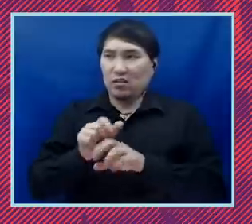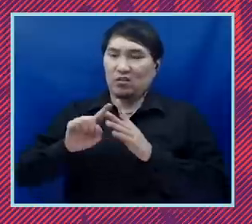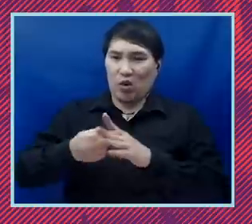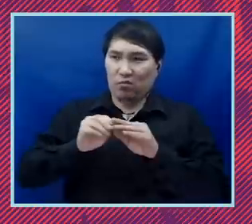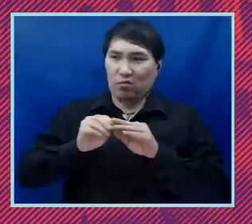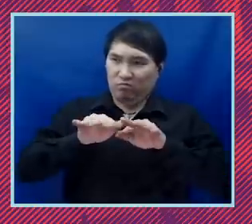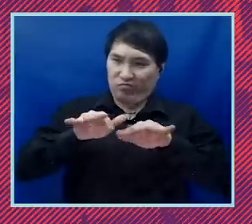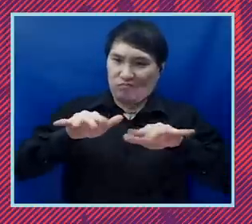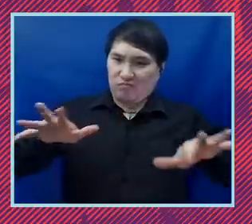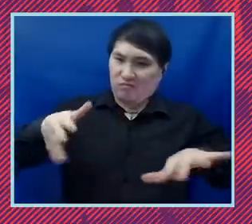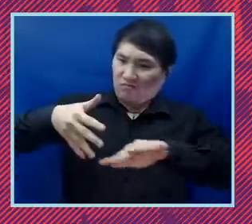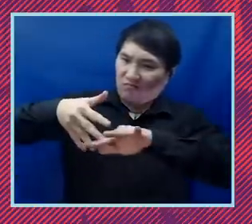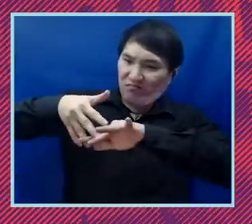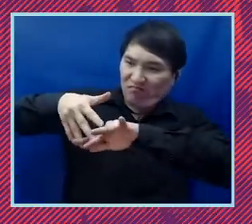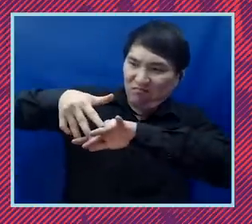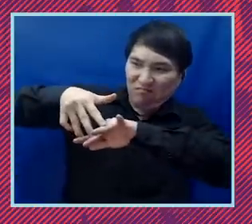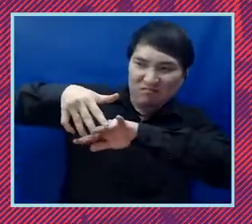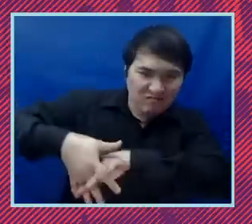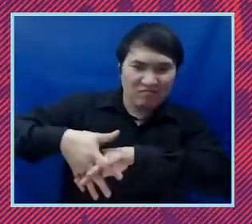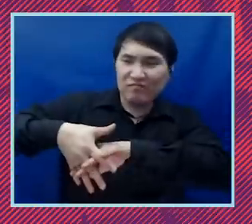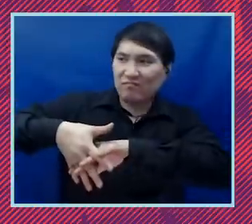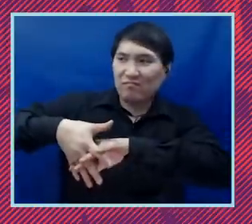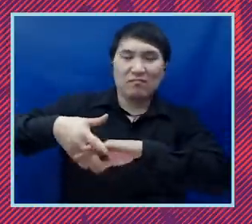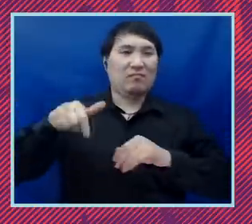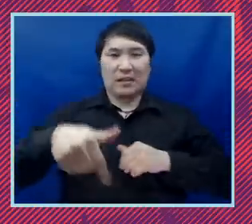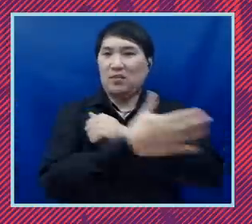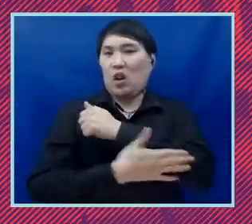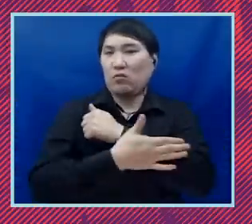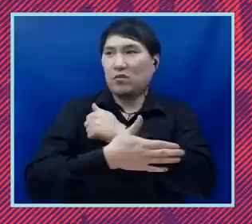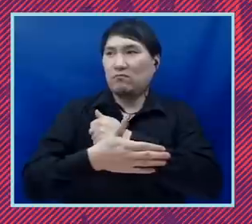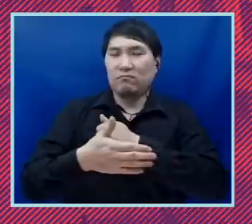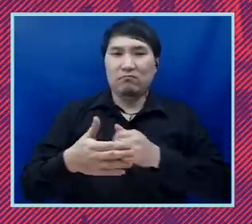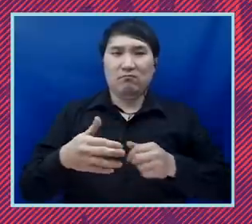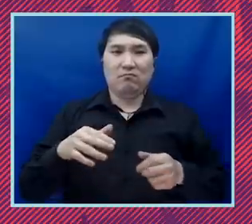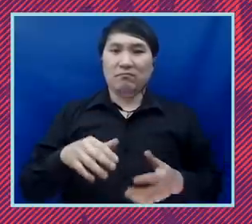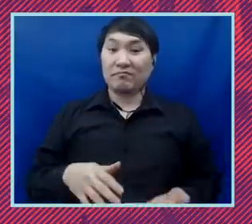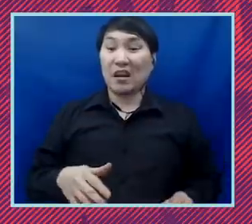the, you know, the very foundations of our nation and how, you know, Donald Trump and